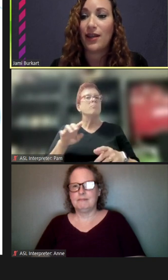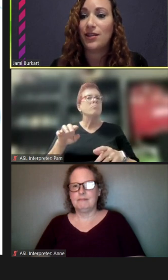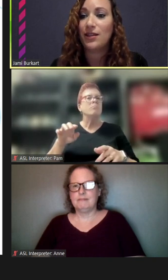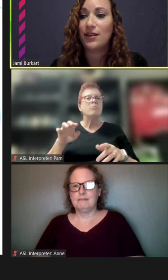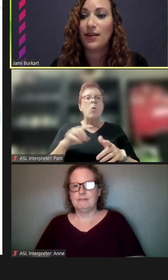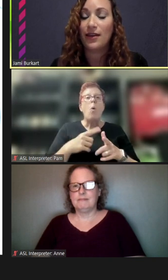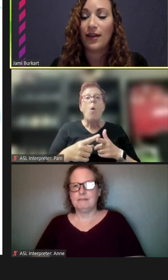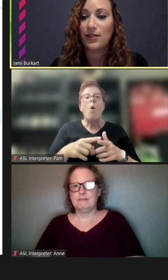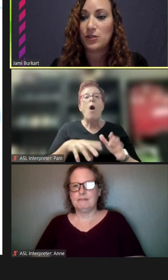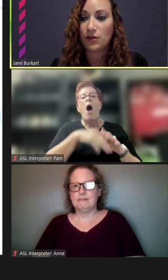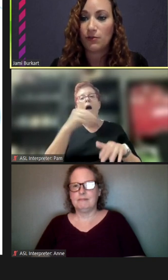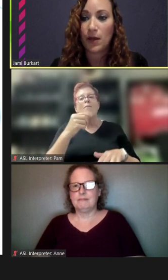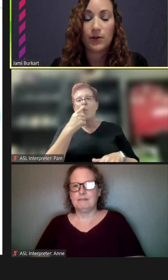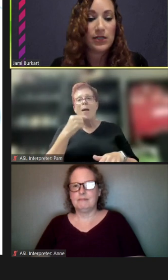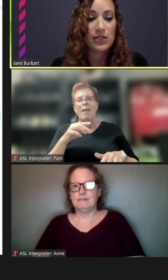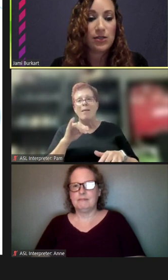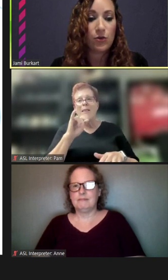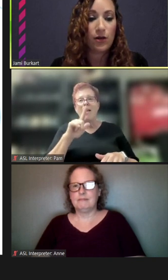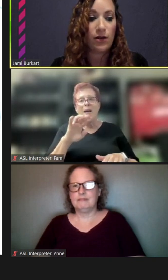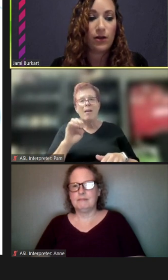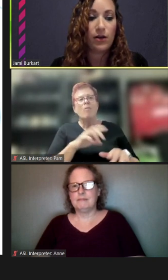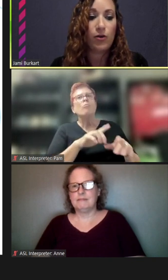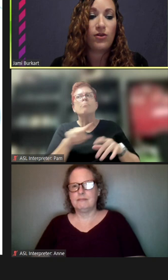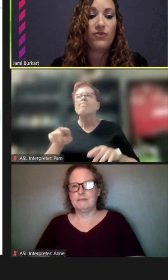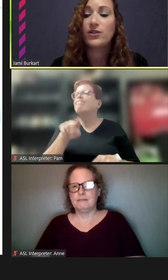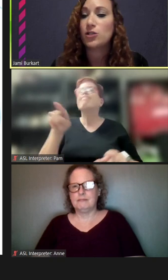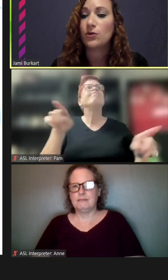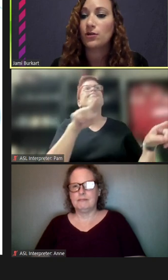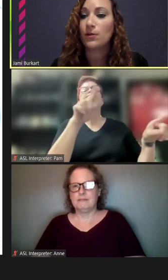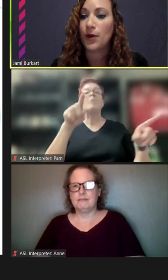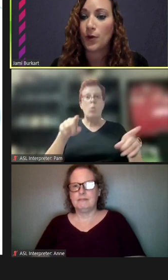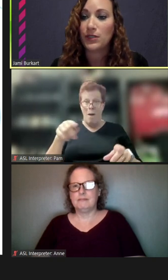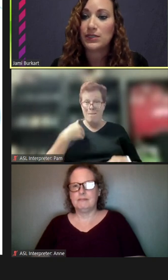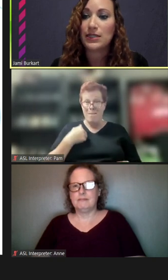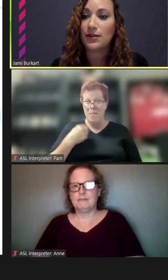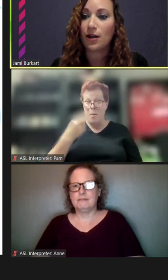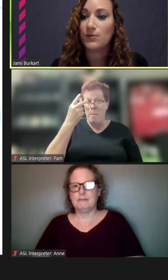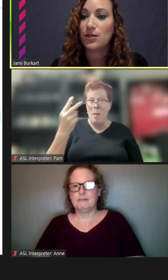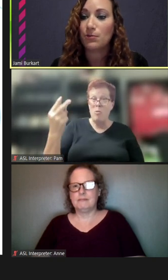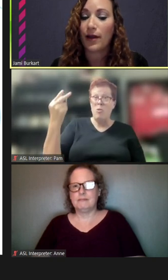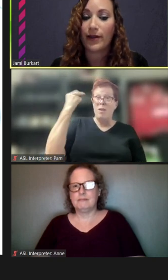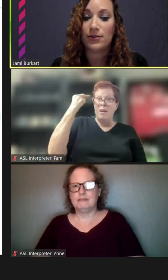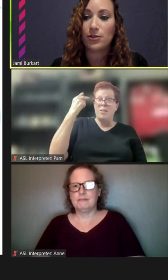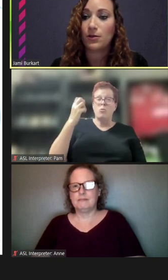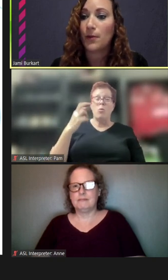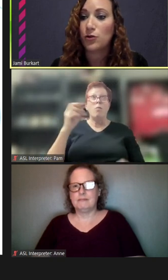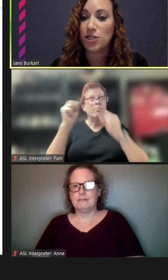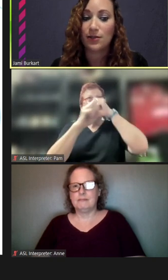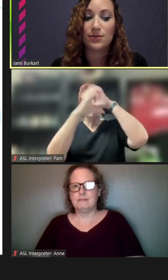Any sort of memories or visual components that come to mind, or emotions?